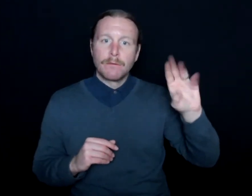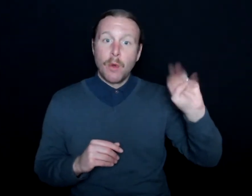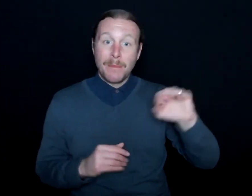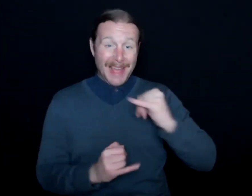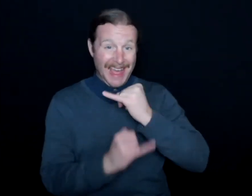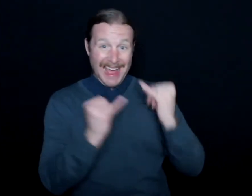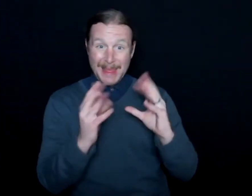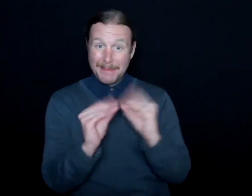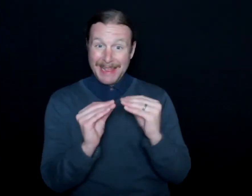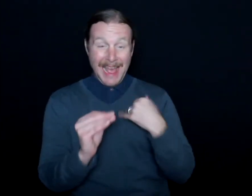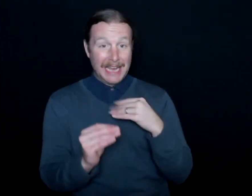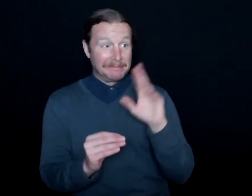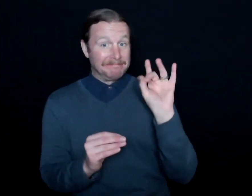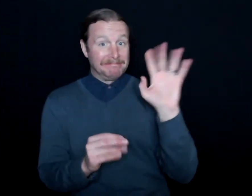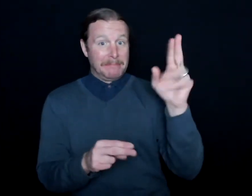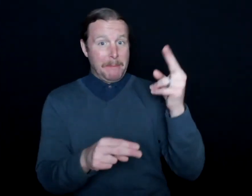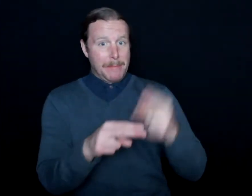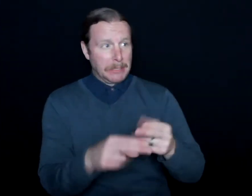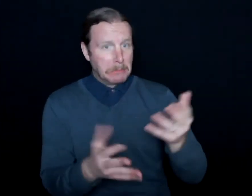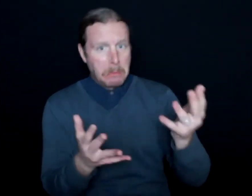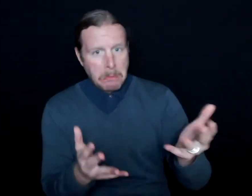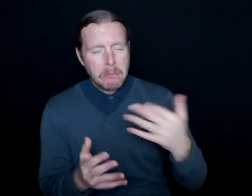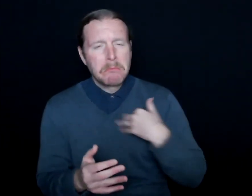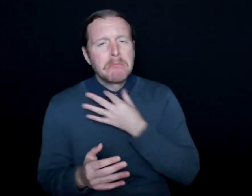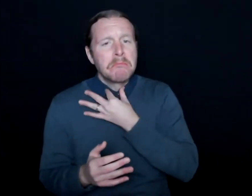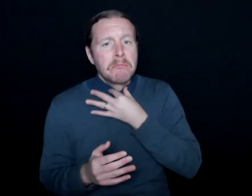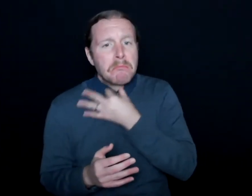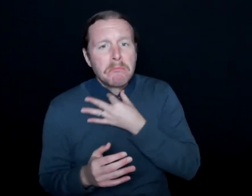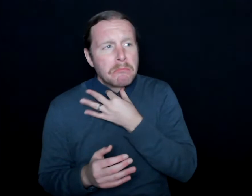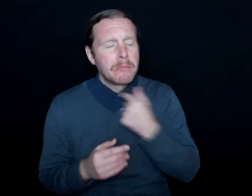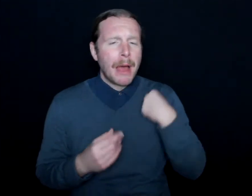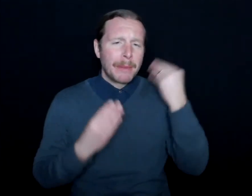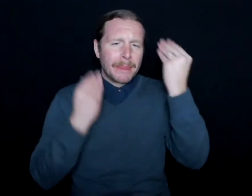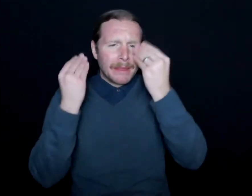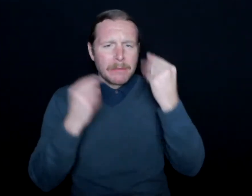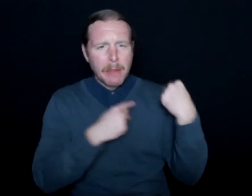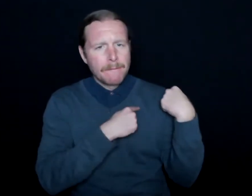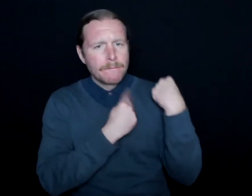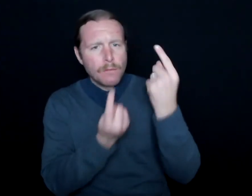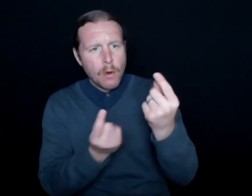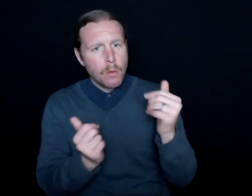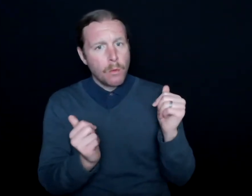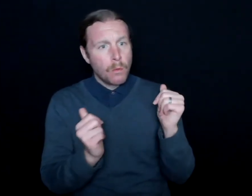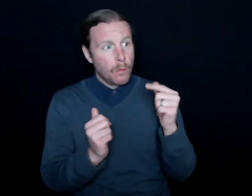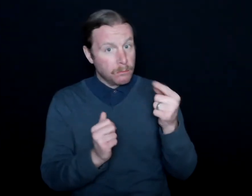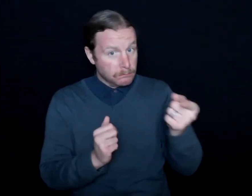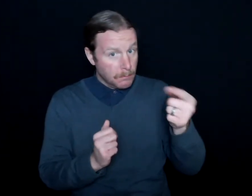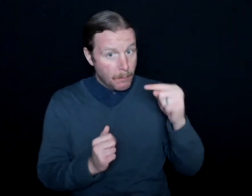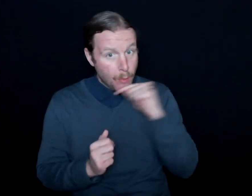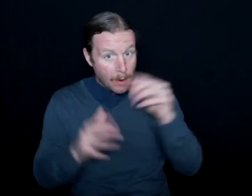I just mentioned, hey, there's something that I've been thinking about. Would the Milwaukee Bucks be interested in becoming